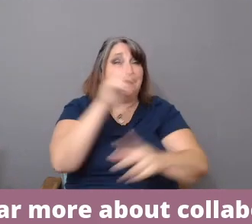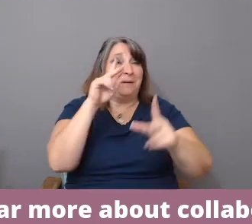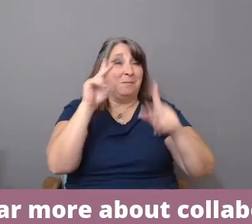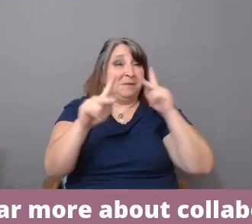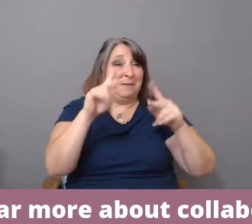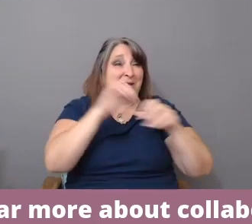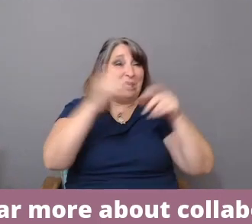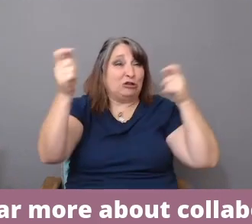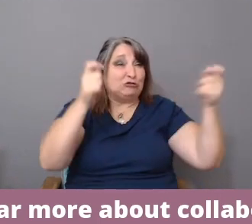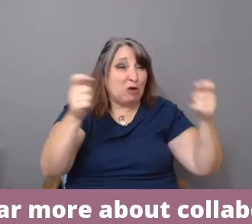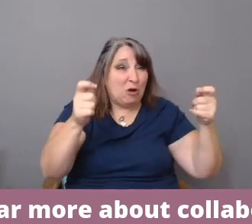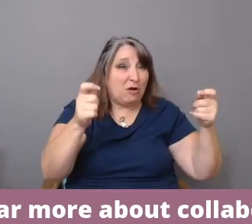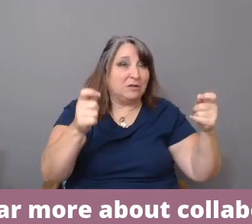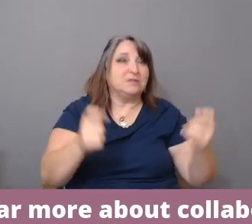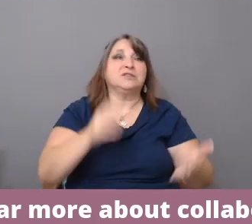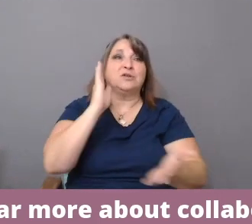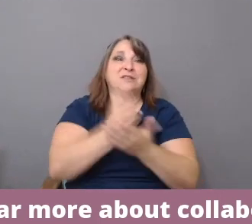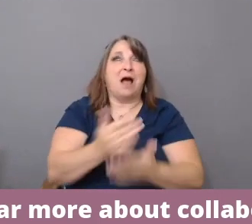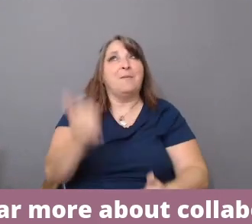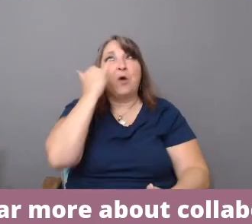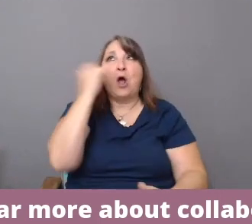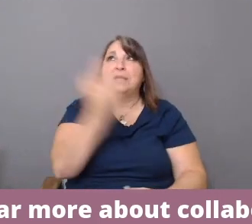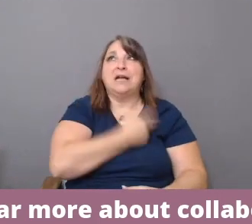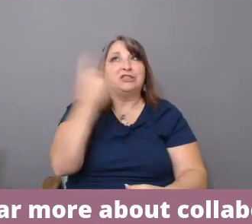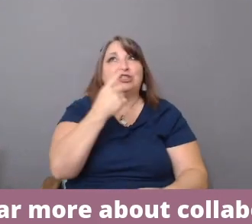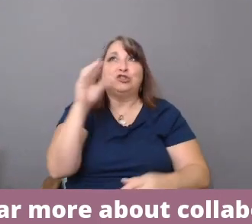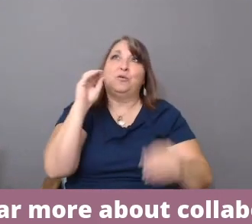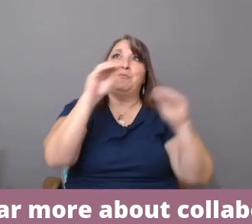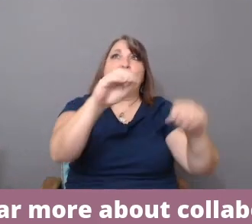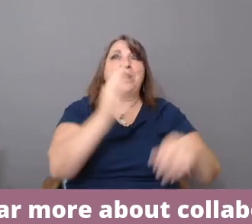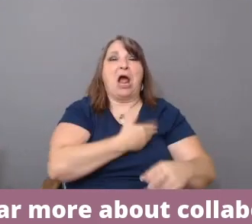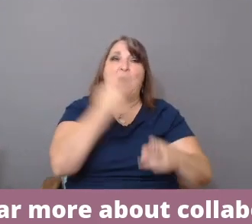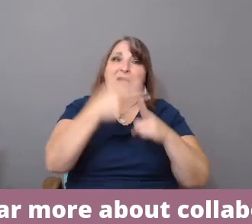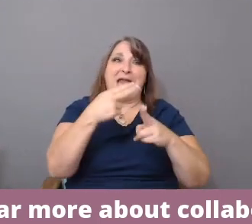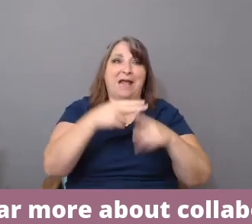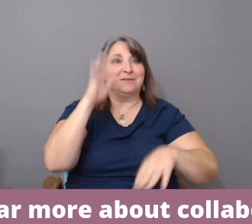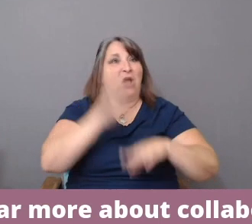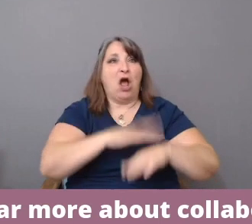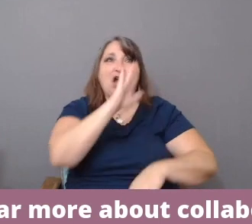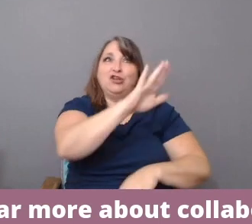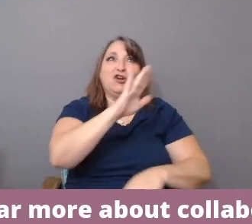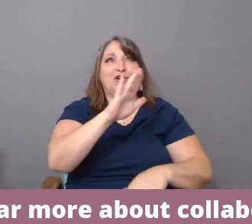So stop calling us just to get our names on your piece to legitimize your work, right?